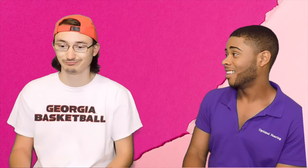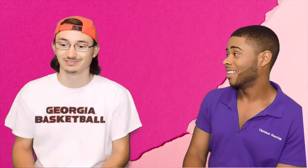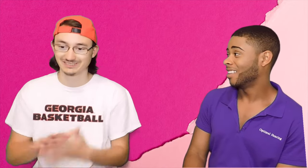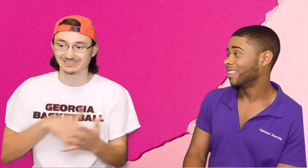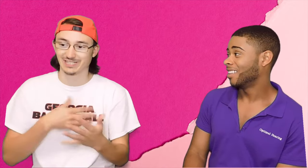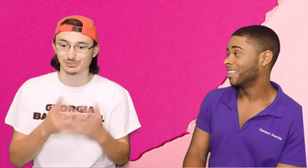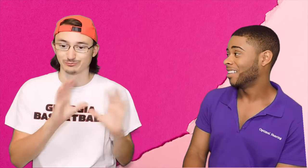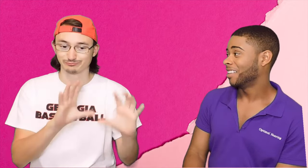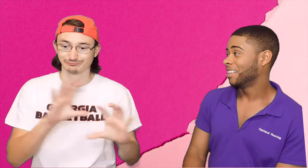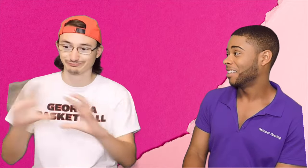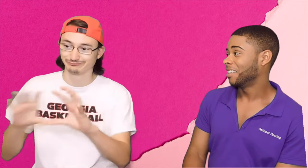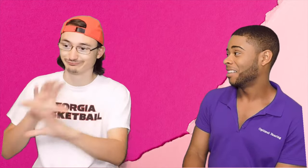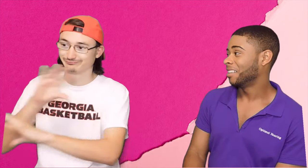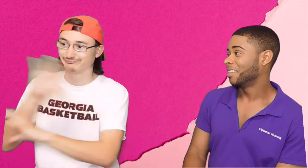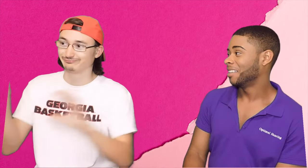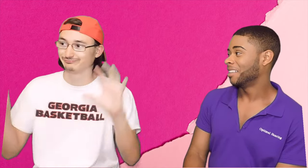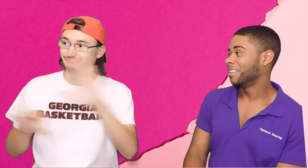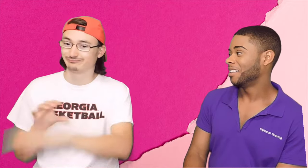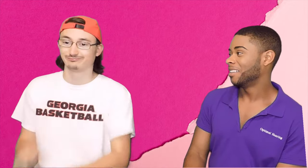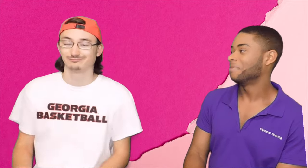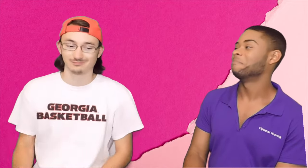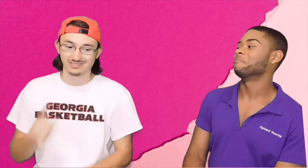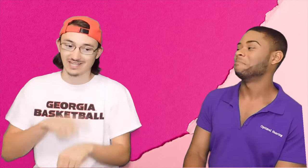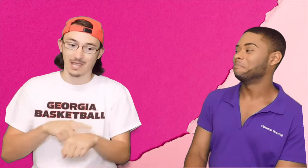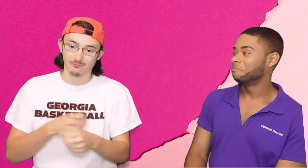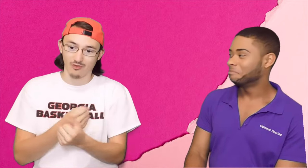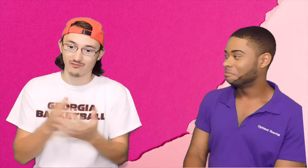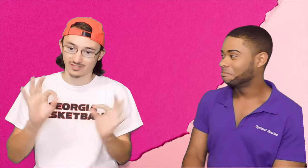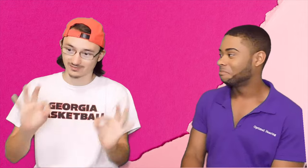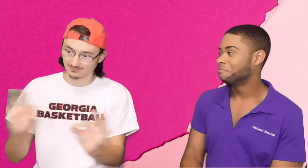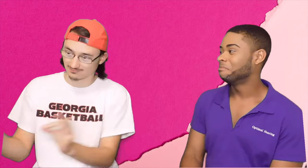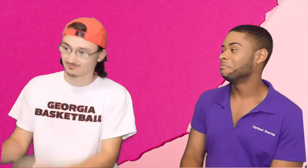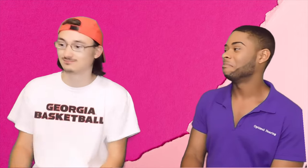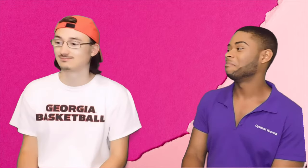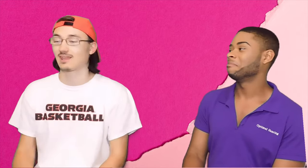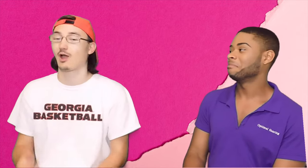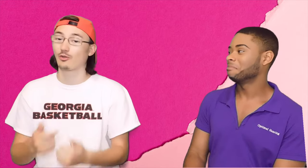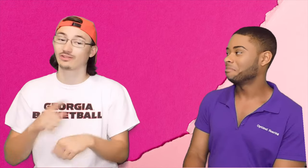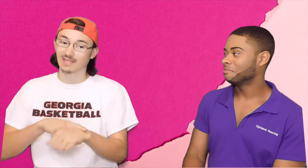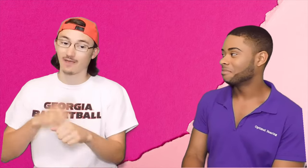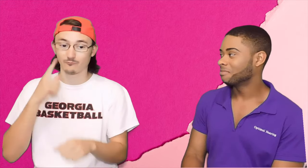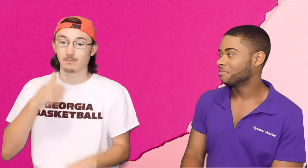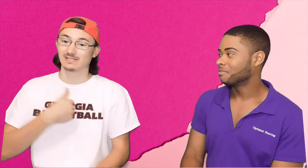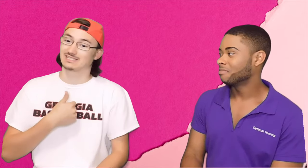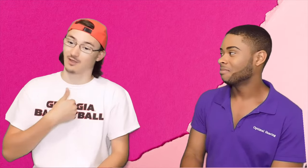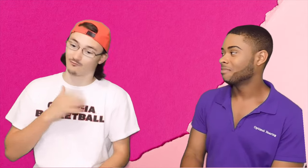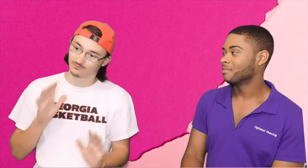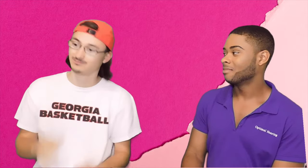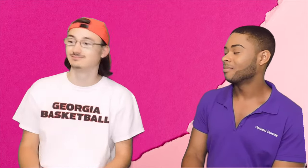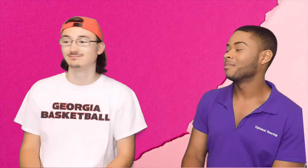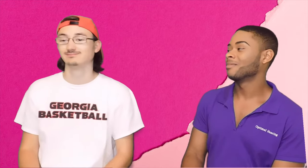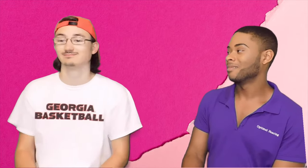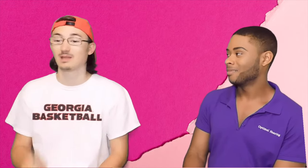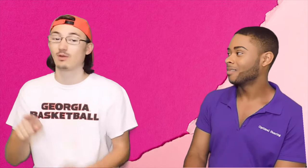I just, you know, plan my schedule really well, make sure I have time for everything. I need to have some type of myself